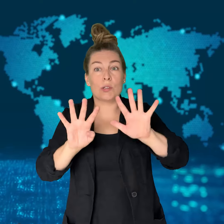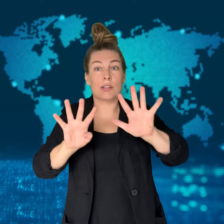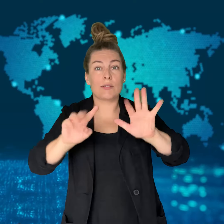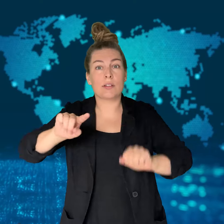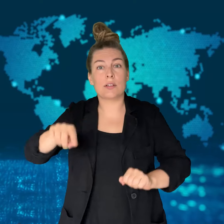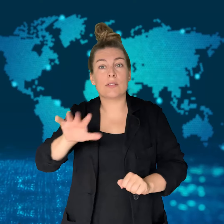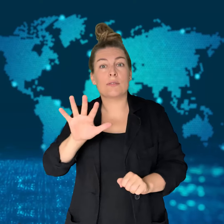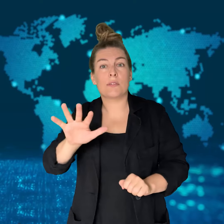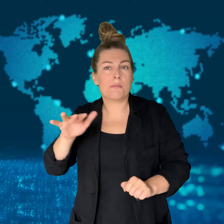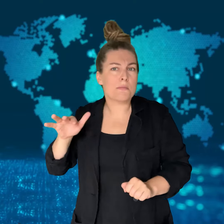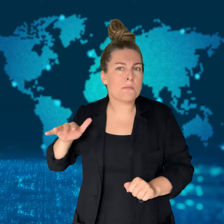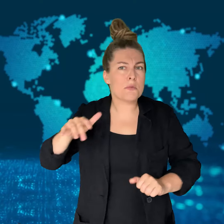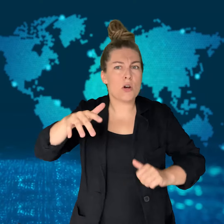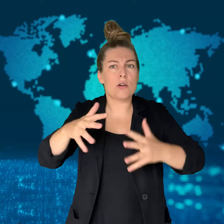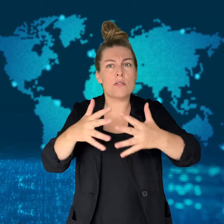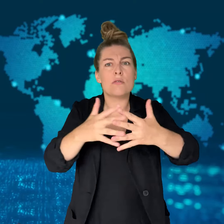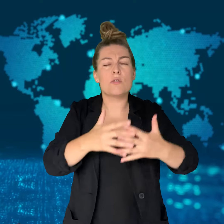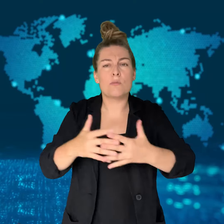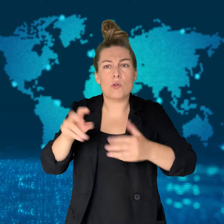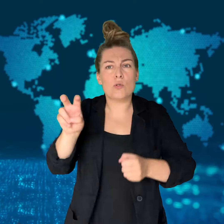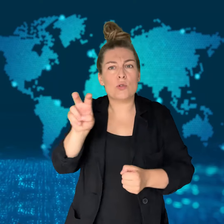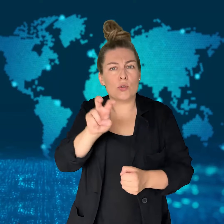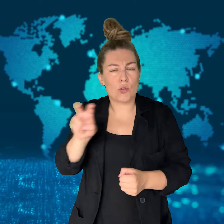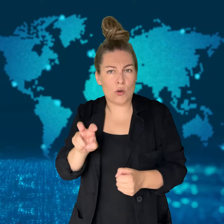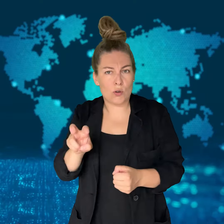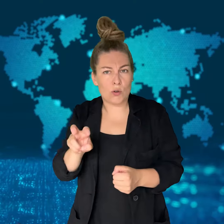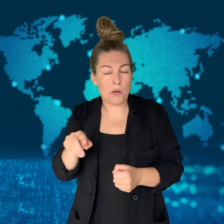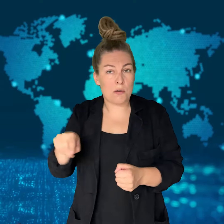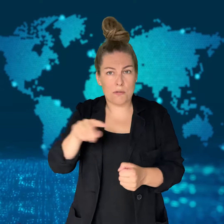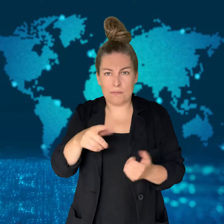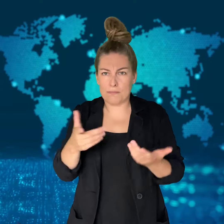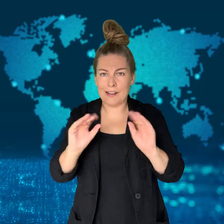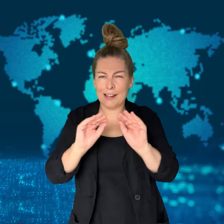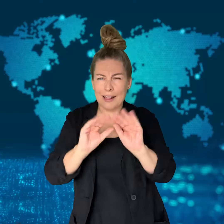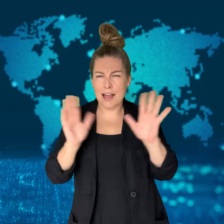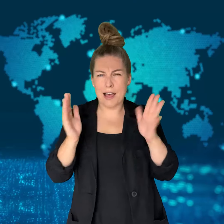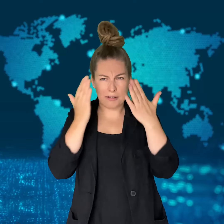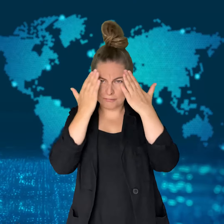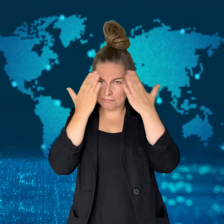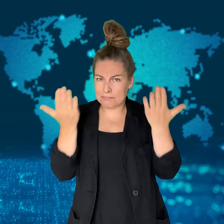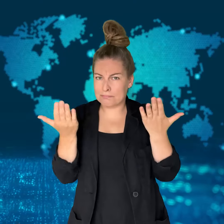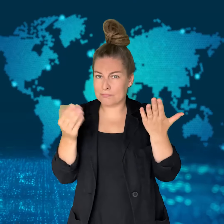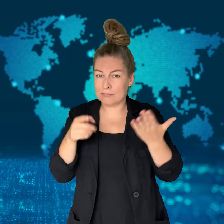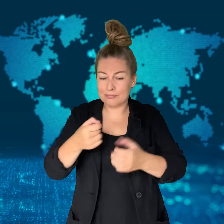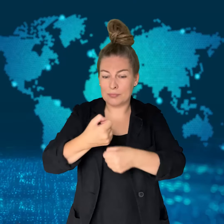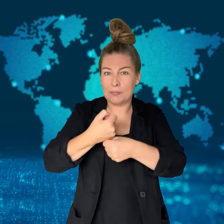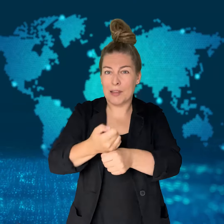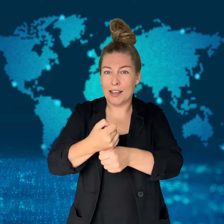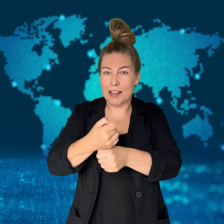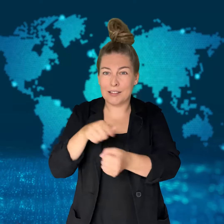an estimated street value of $109.5 million USD.